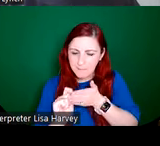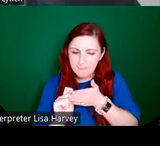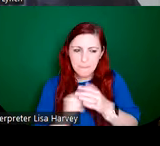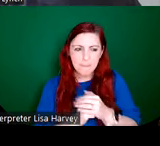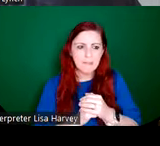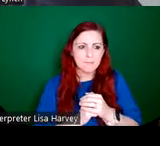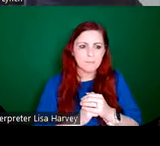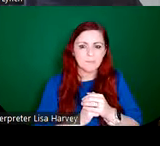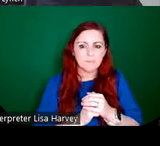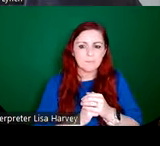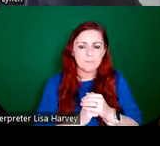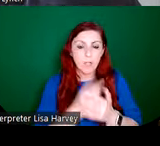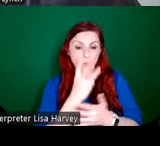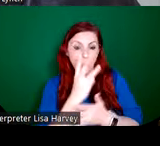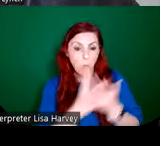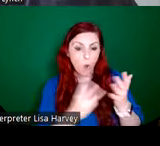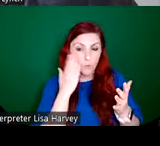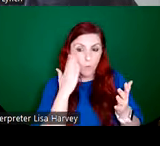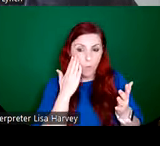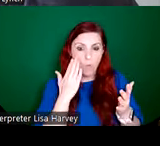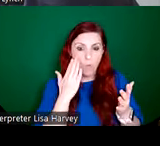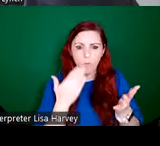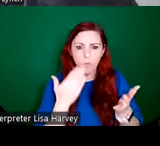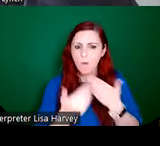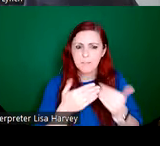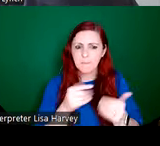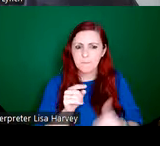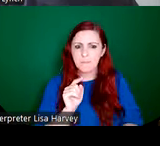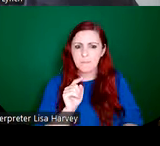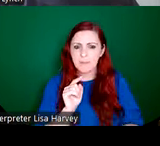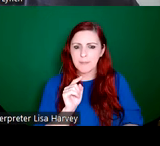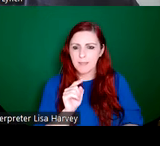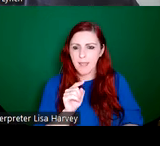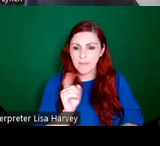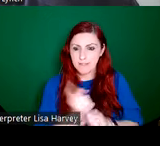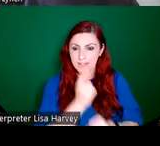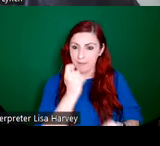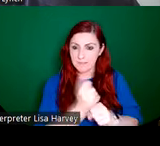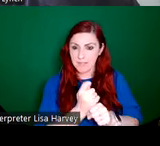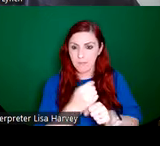it's worth noting that, at this time, other firms were also using Celtic